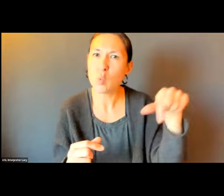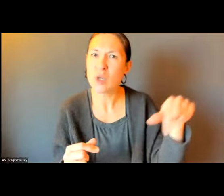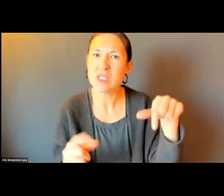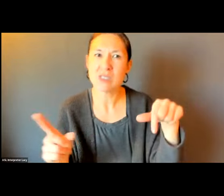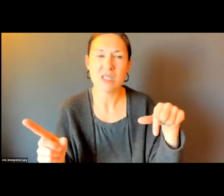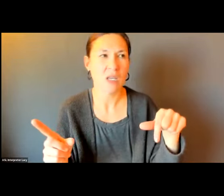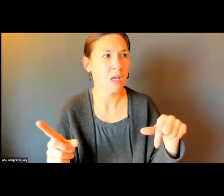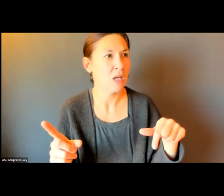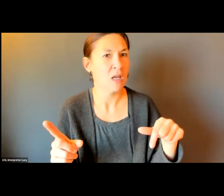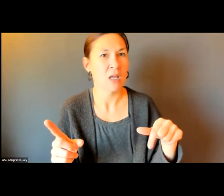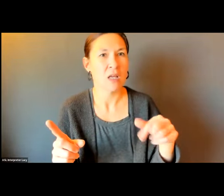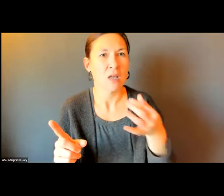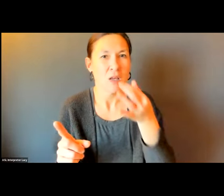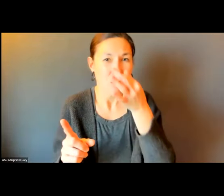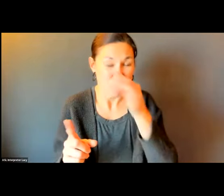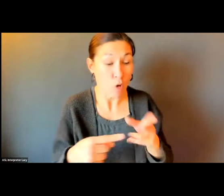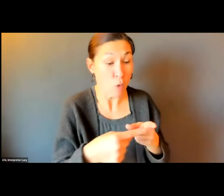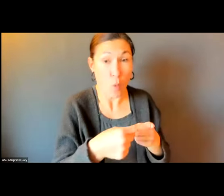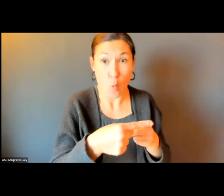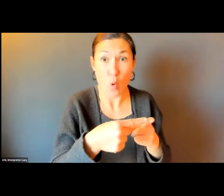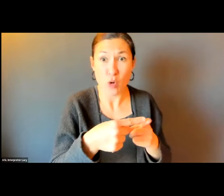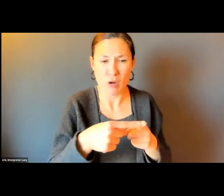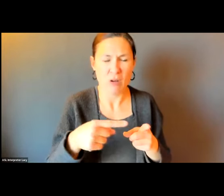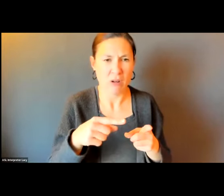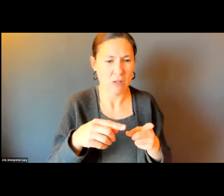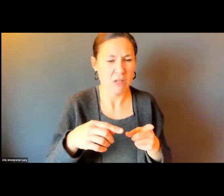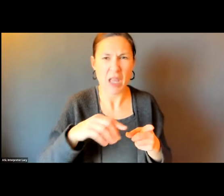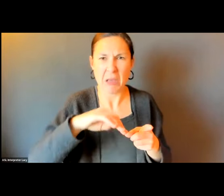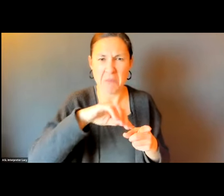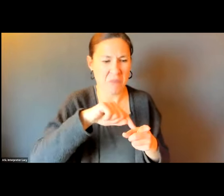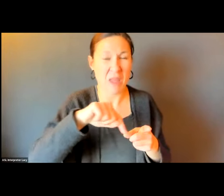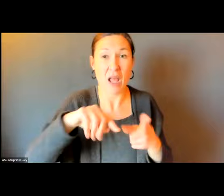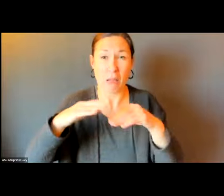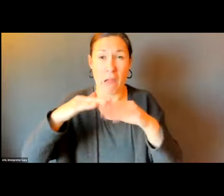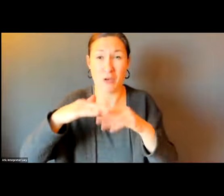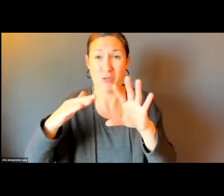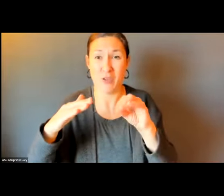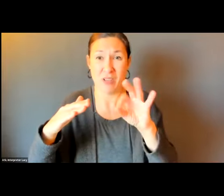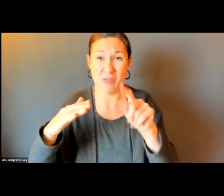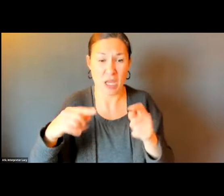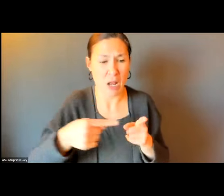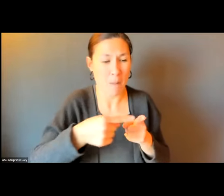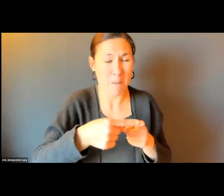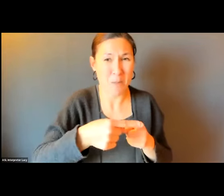KING'S BUS STOP CHANGES. ONE IN QUINCY THAT IS INCREDIBLY -- LESS THAN 50 FEET